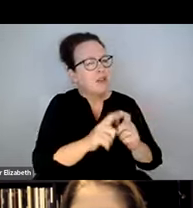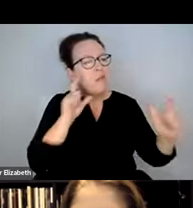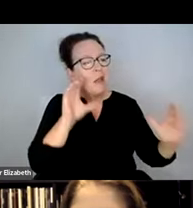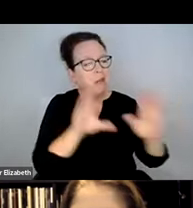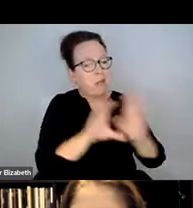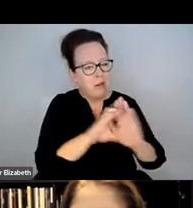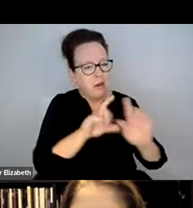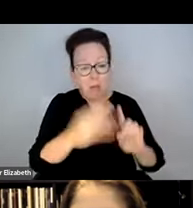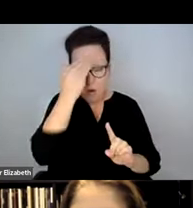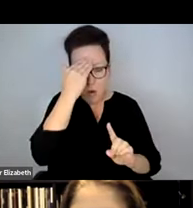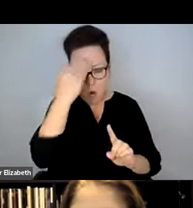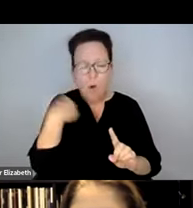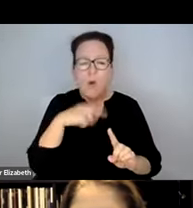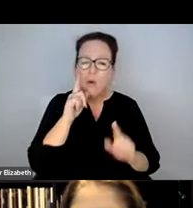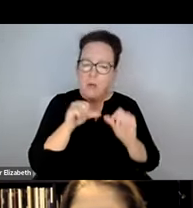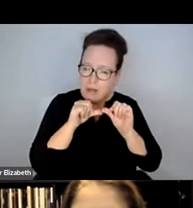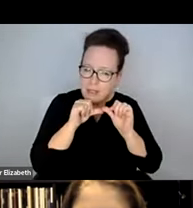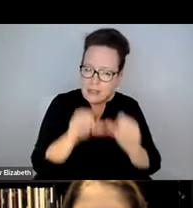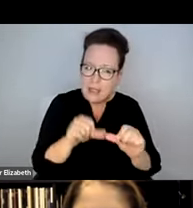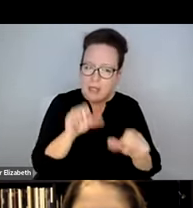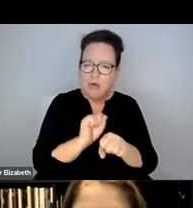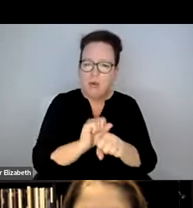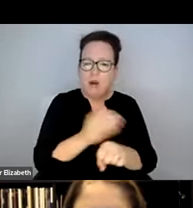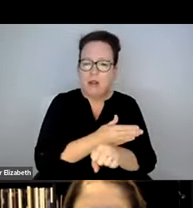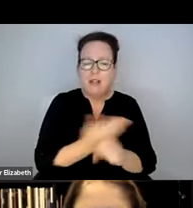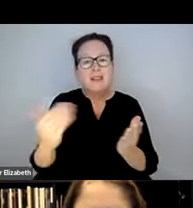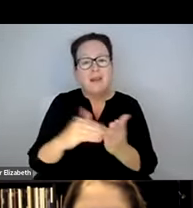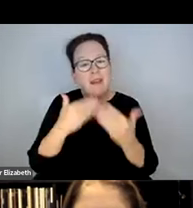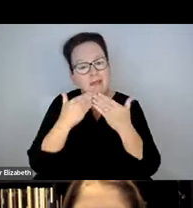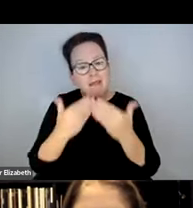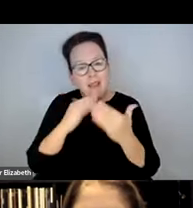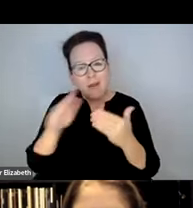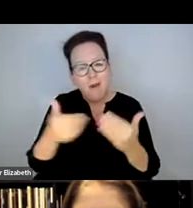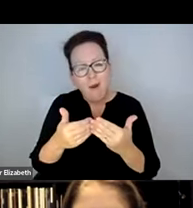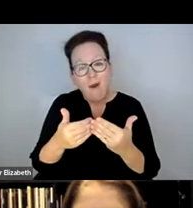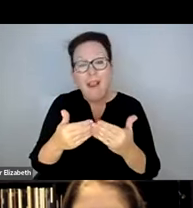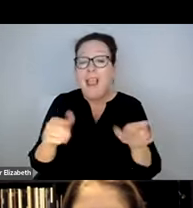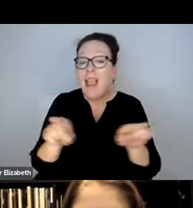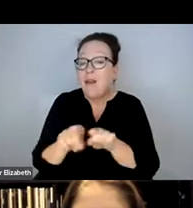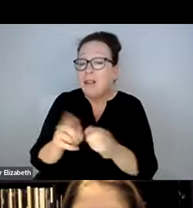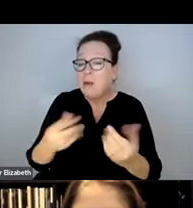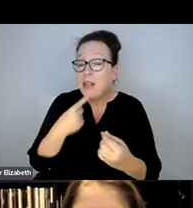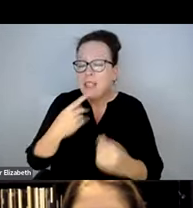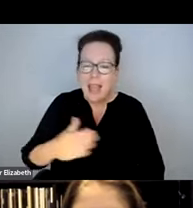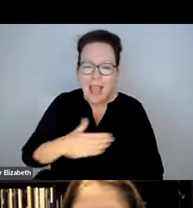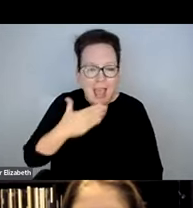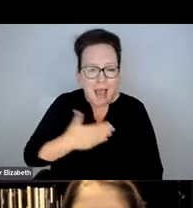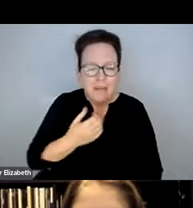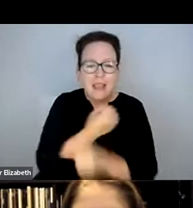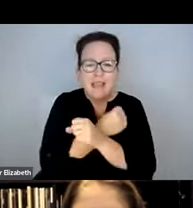AND SOME WERE A LOT BIGGER PICTURE, WHICH WE DO KNOW WE'LL CONTINUE TO DRIVE TOWARDS THE SOLUTIONS. I WANT TO SAY THANK YOU TO